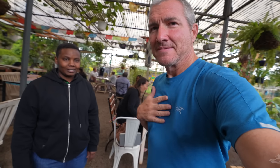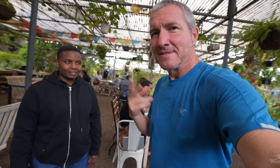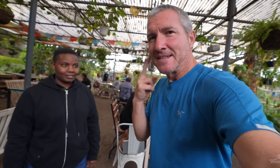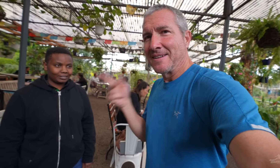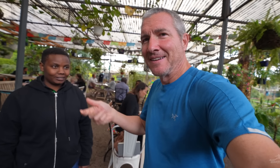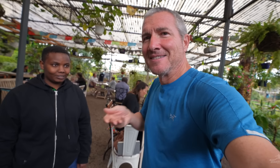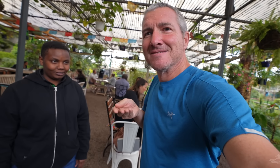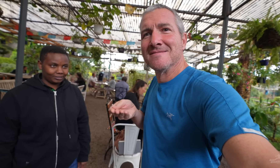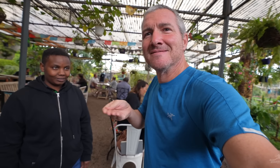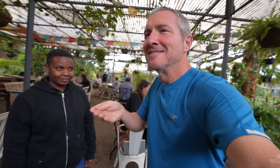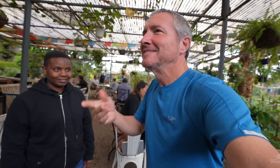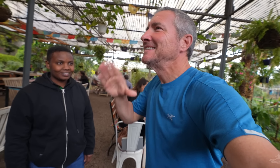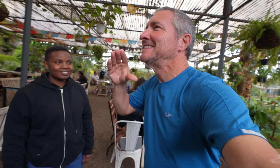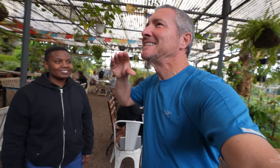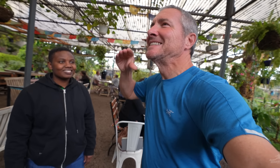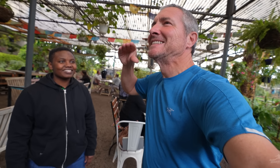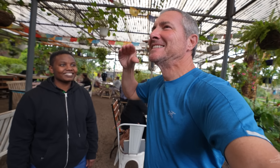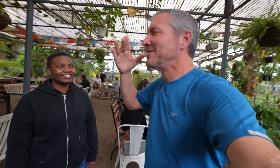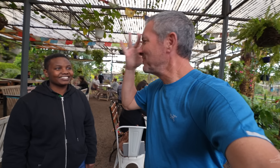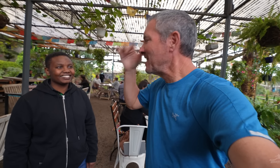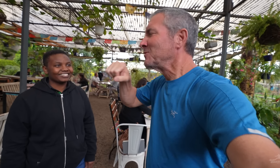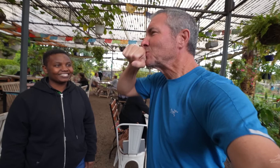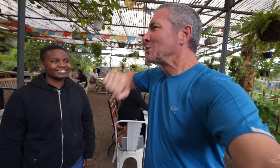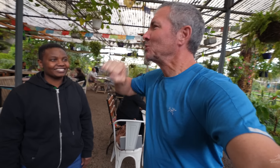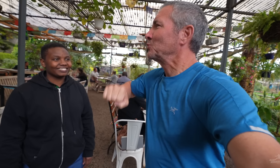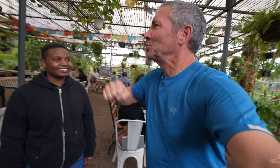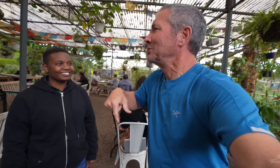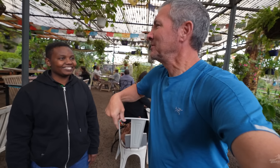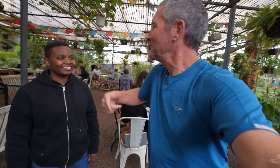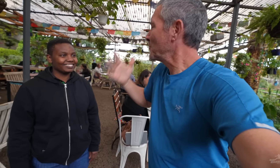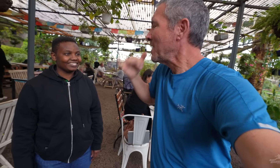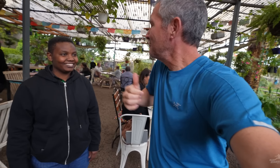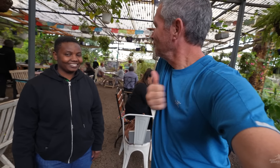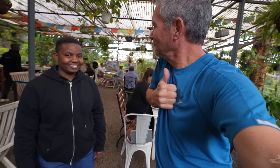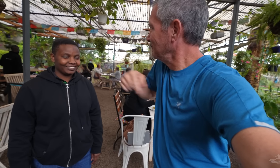I love her big smile! Why do you love working here?